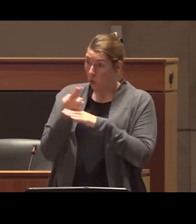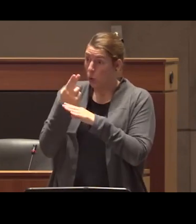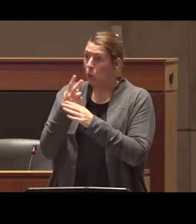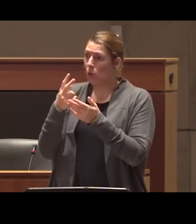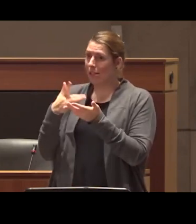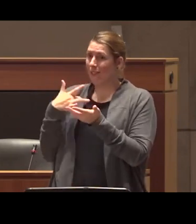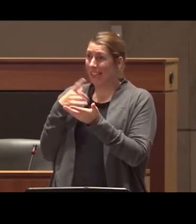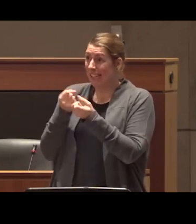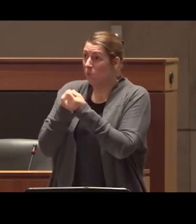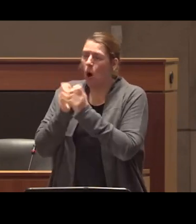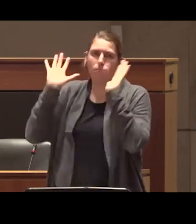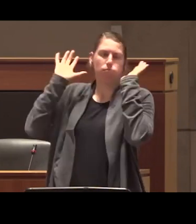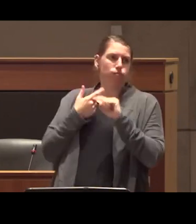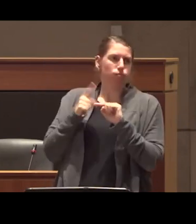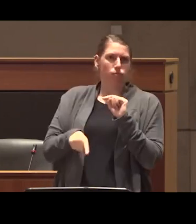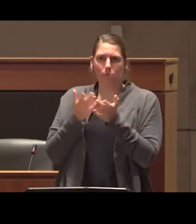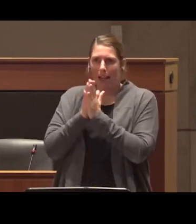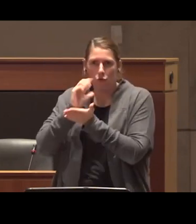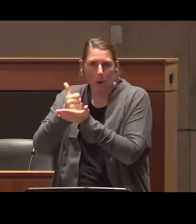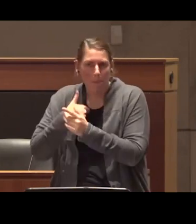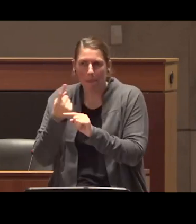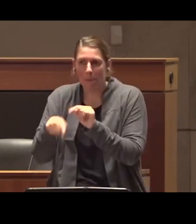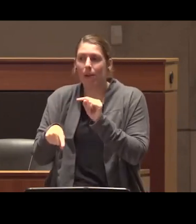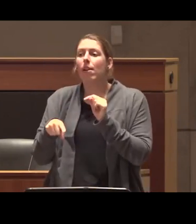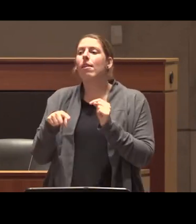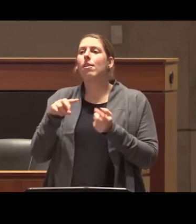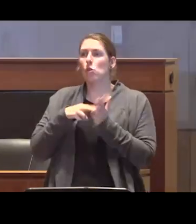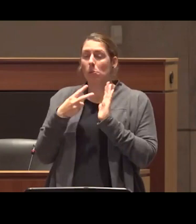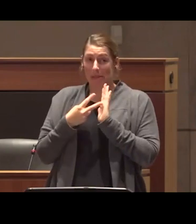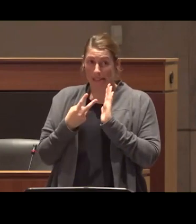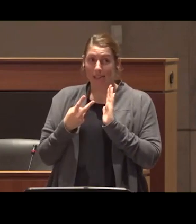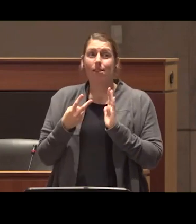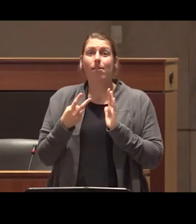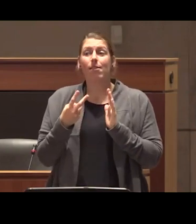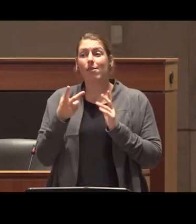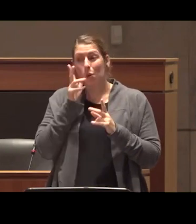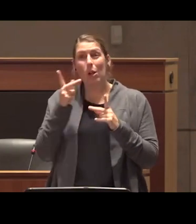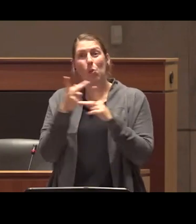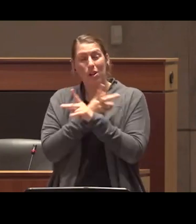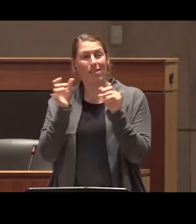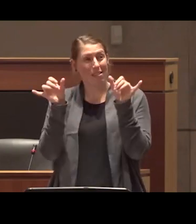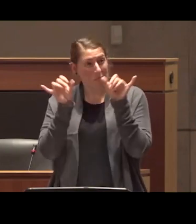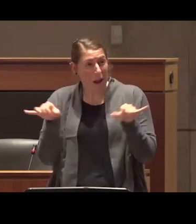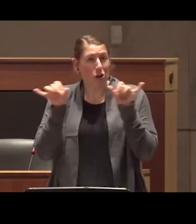might otherwise look for it and therefore in turn it fuels patterns of chaotic and compulsive use